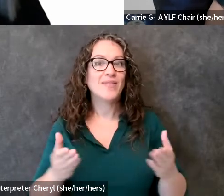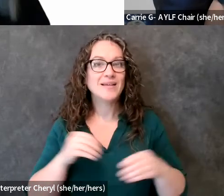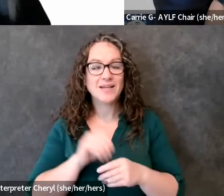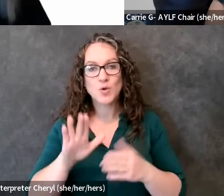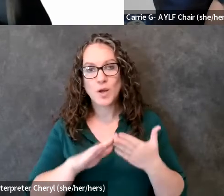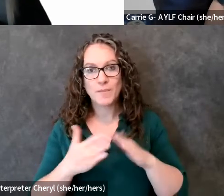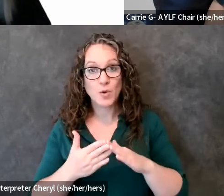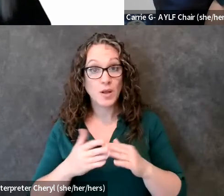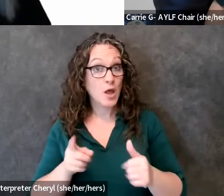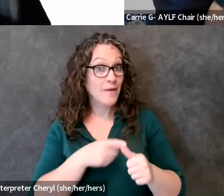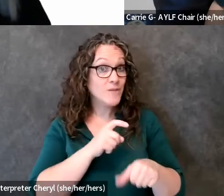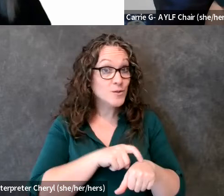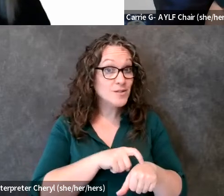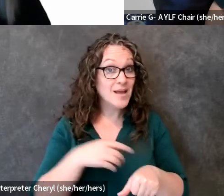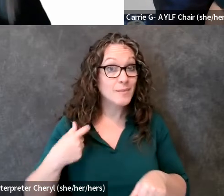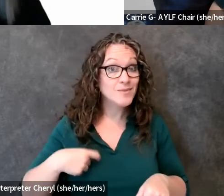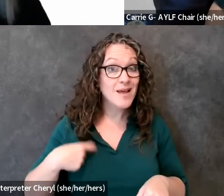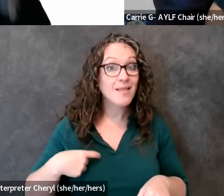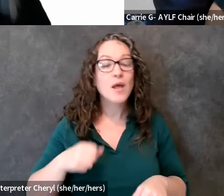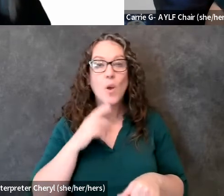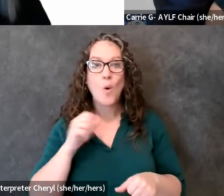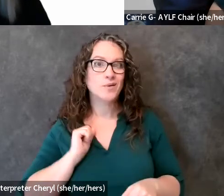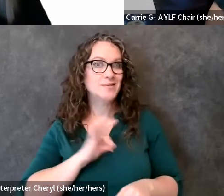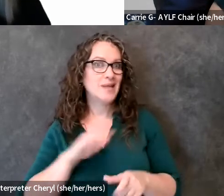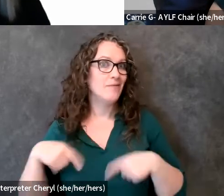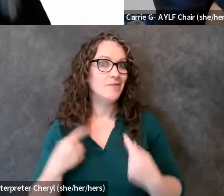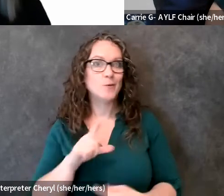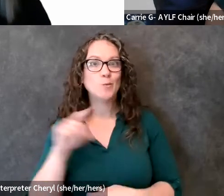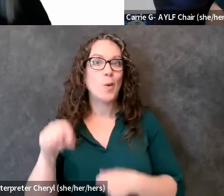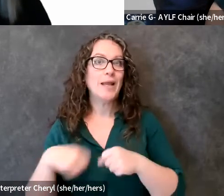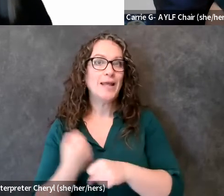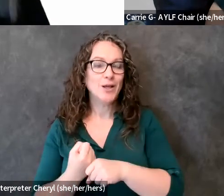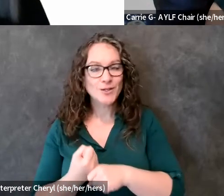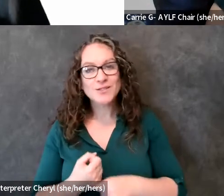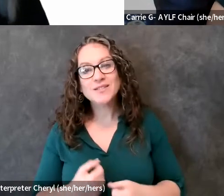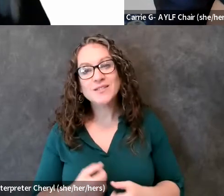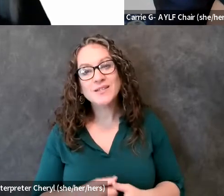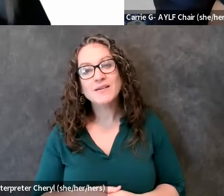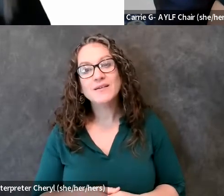delegate or you have been a staff for many years to volunteer and mentor use the speakers on the